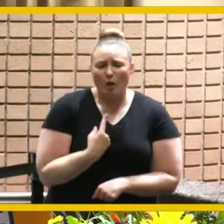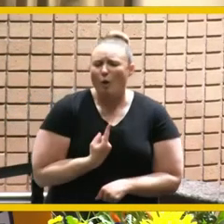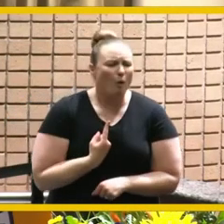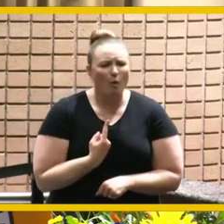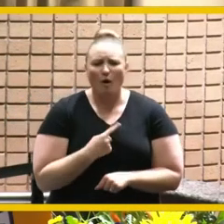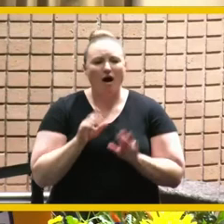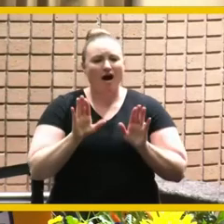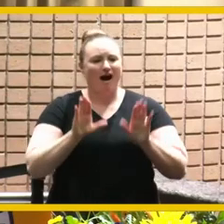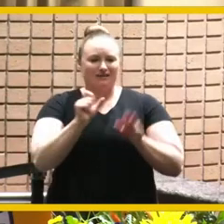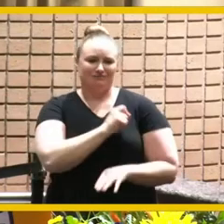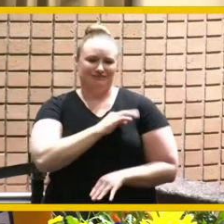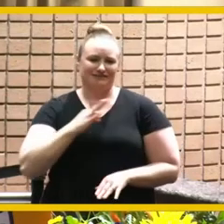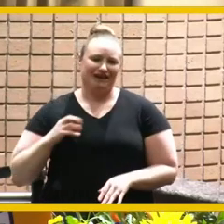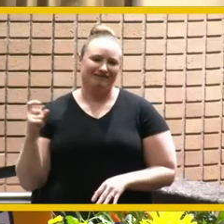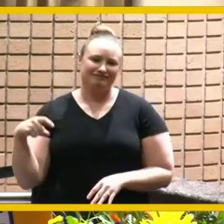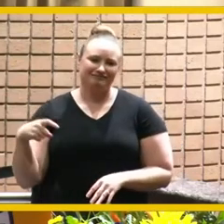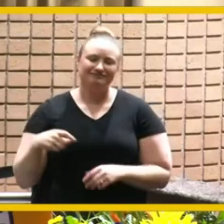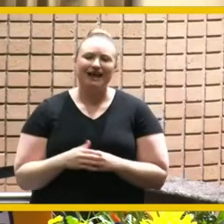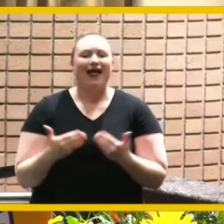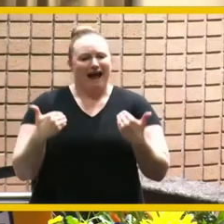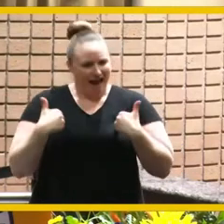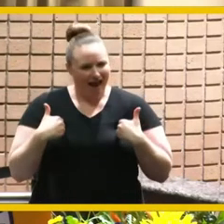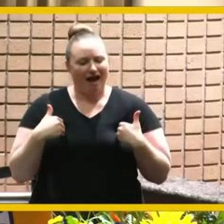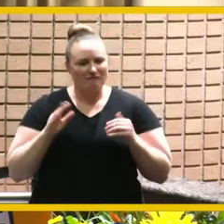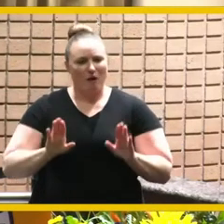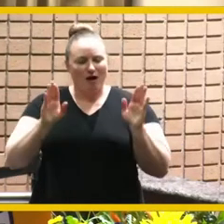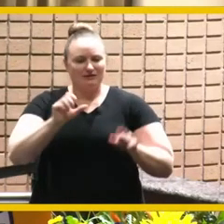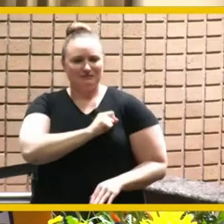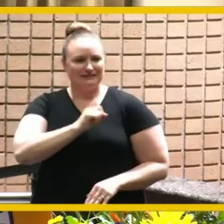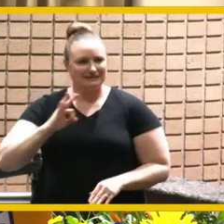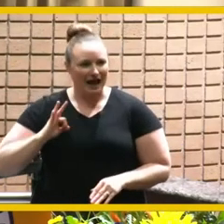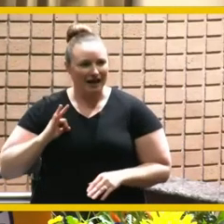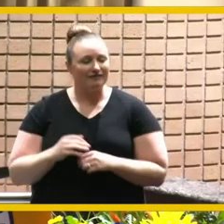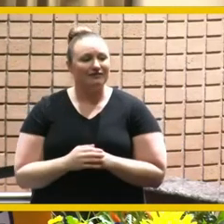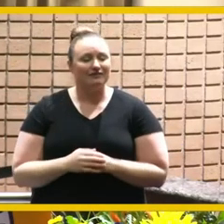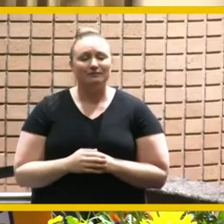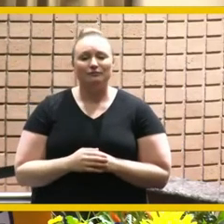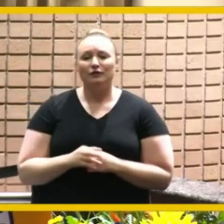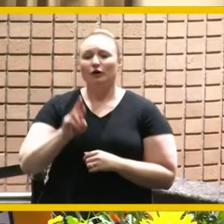you know and i want to thank particularly maureen kane my first chief of staff and then as you heard